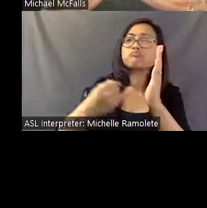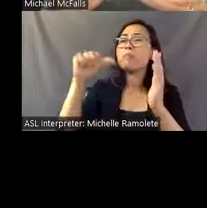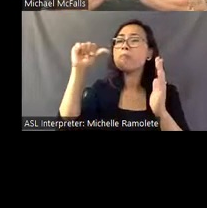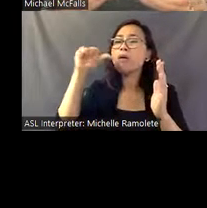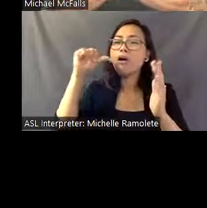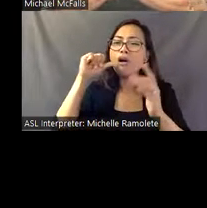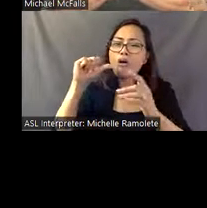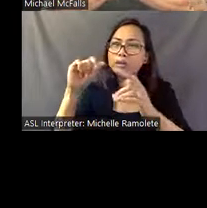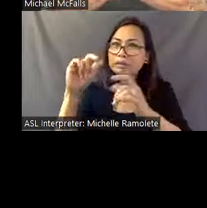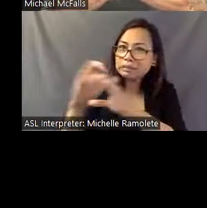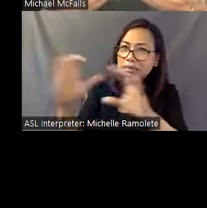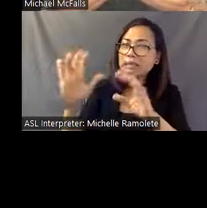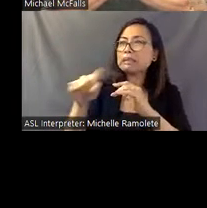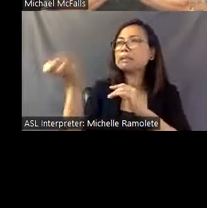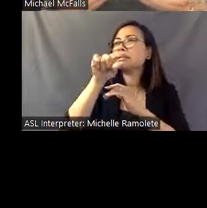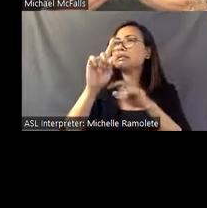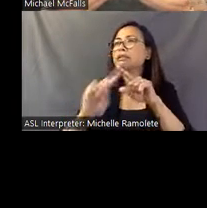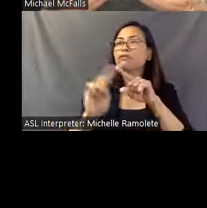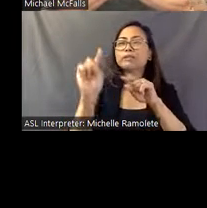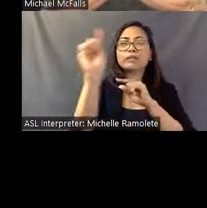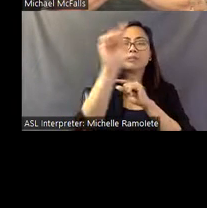that he was probably existing in, coexisting in.